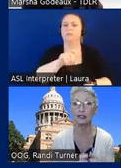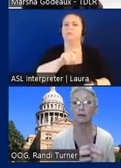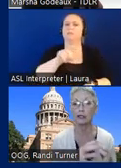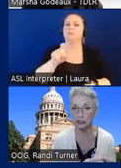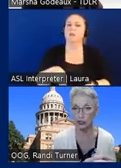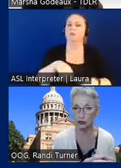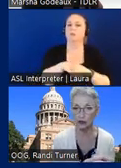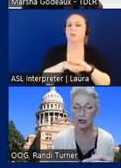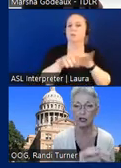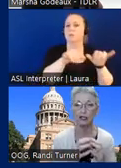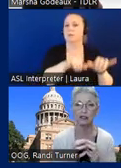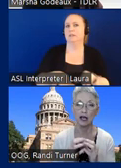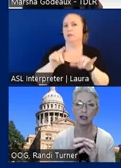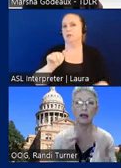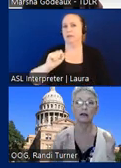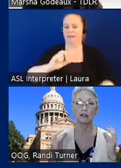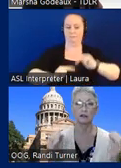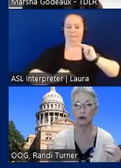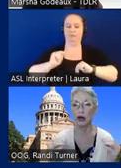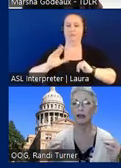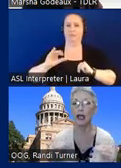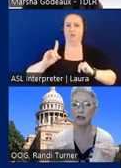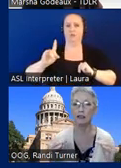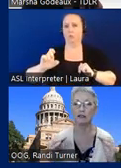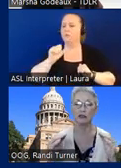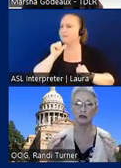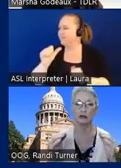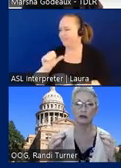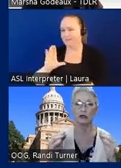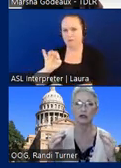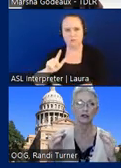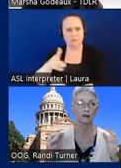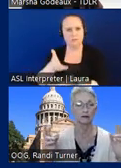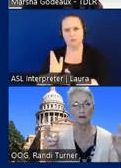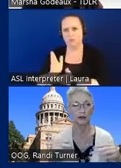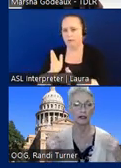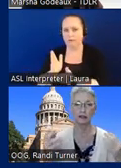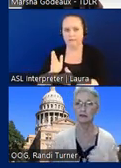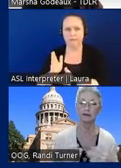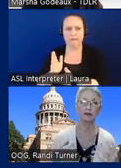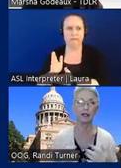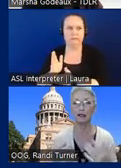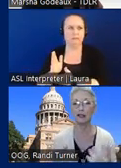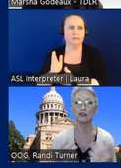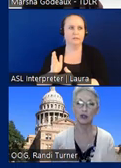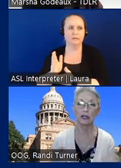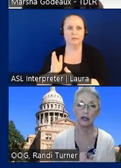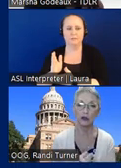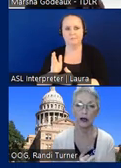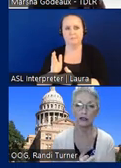is a building code, it is not about civil right access. Too, I guess in in so many other ways,